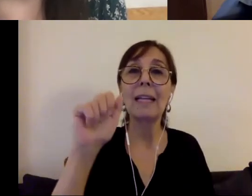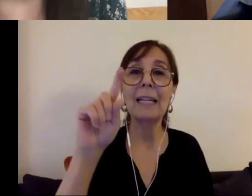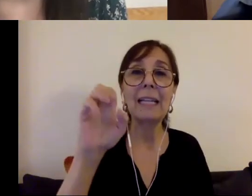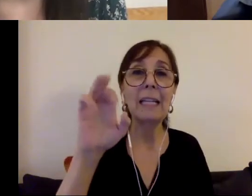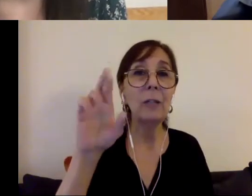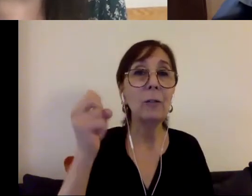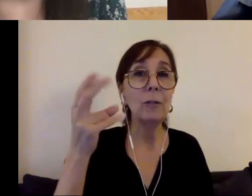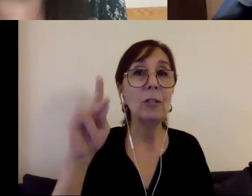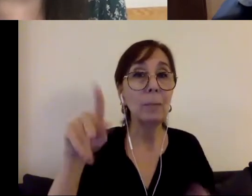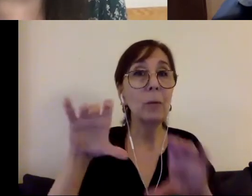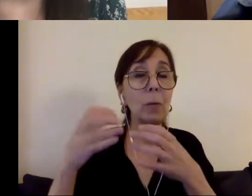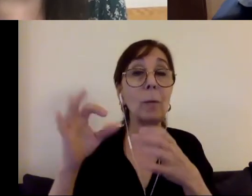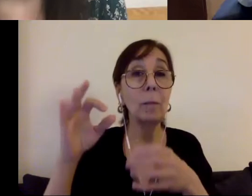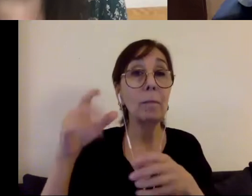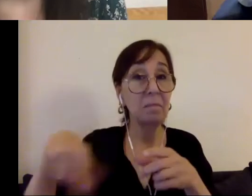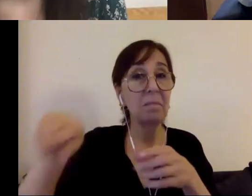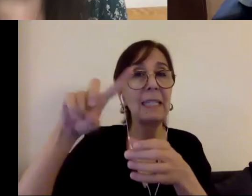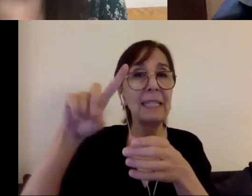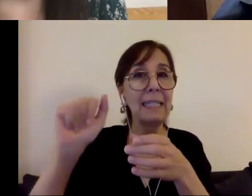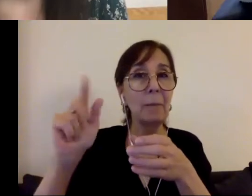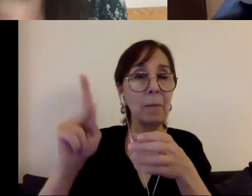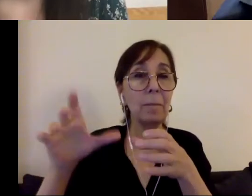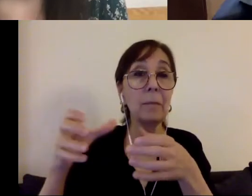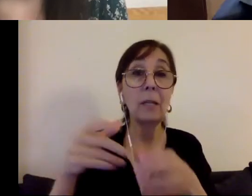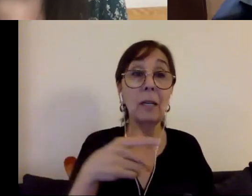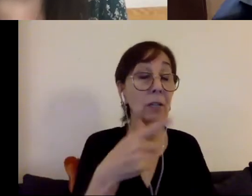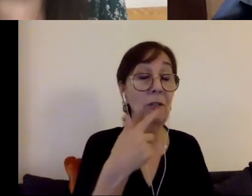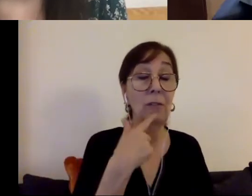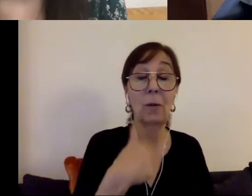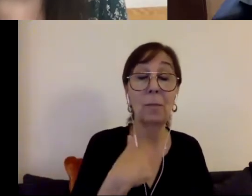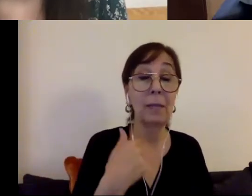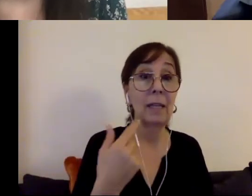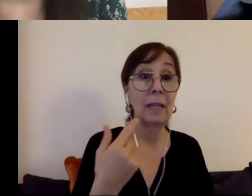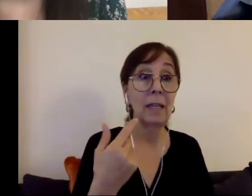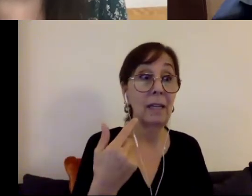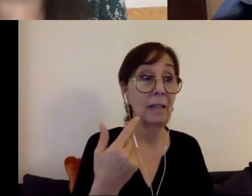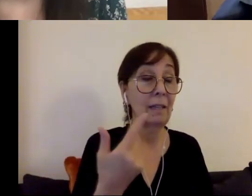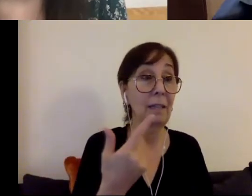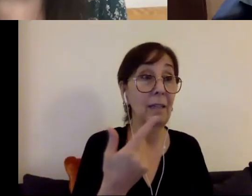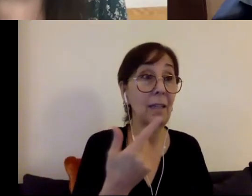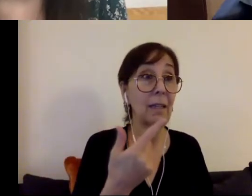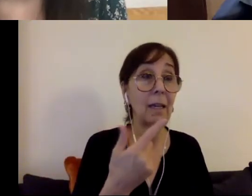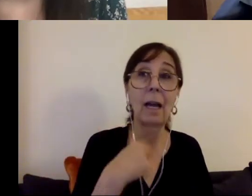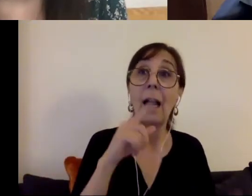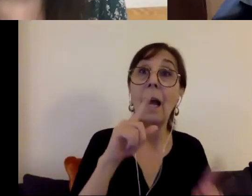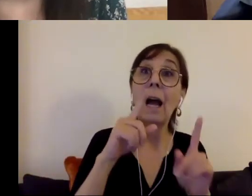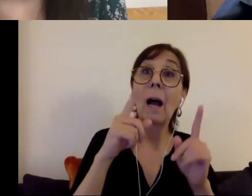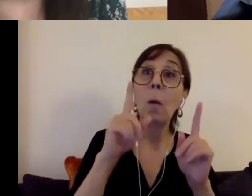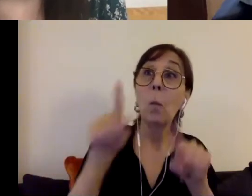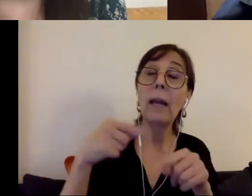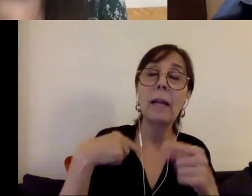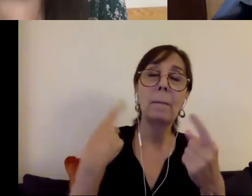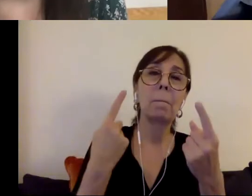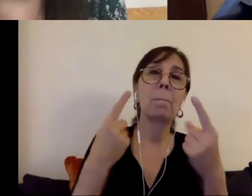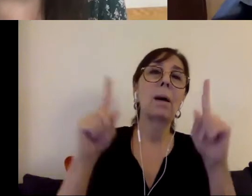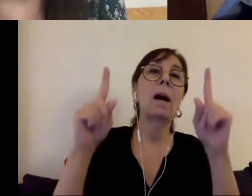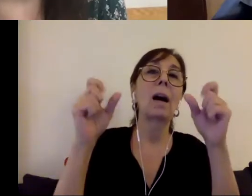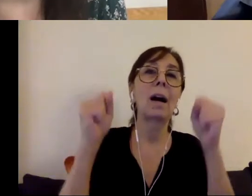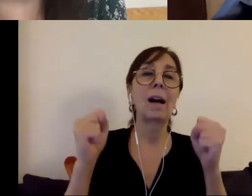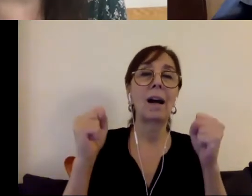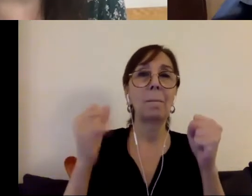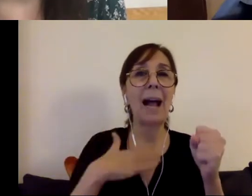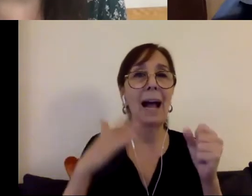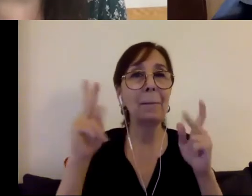And she said to me, "When I went, I found my people." That was her language.